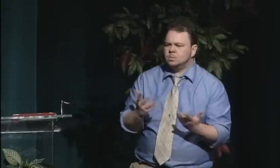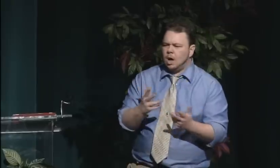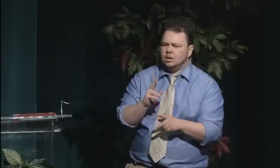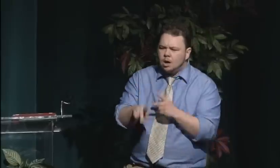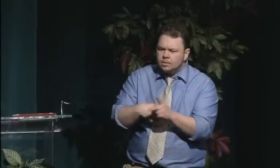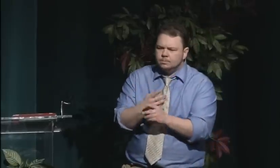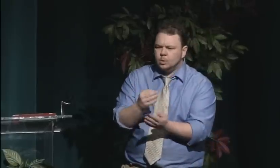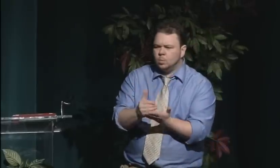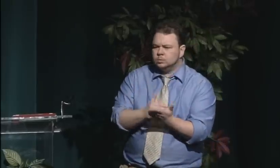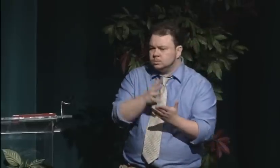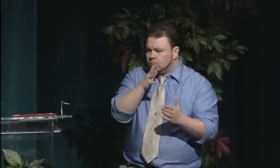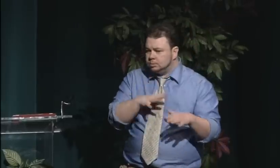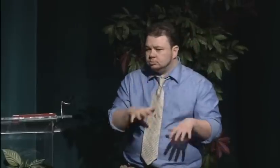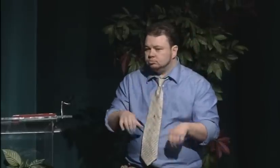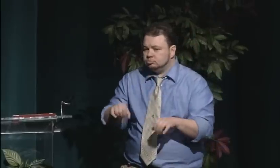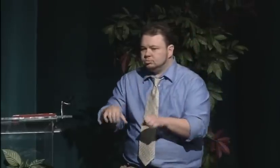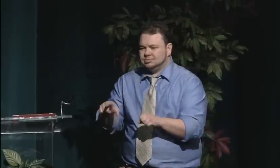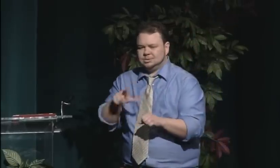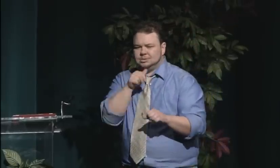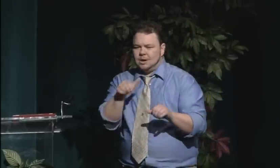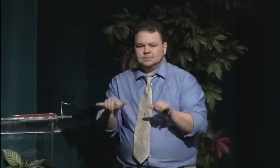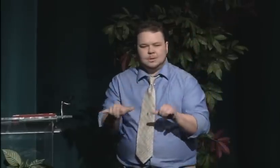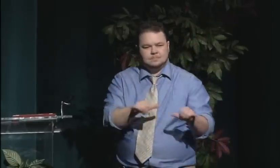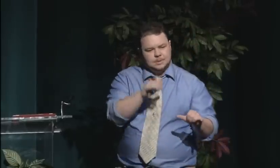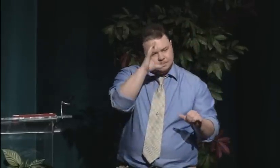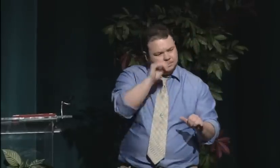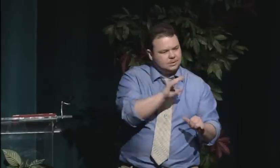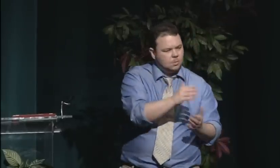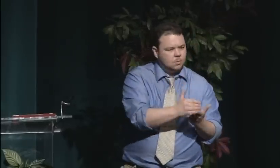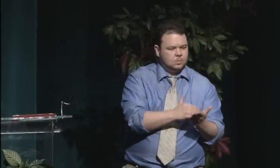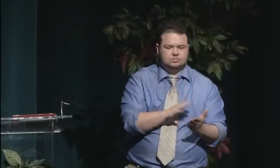What I'd like to do is open with talking